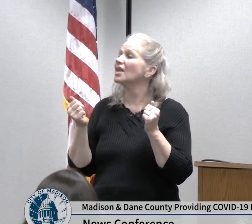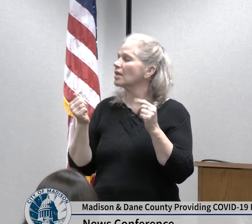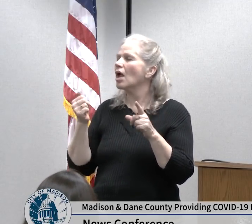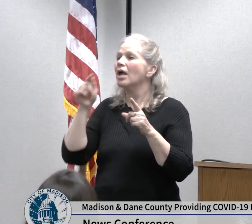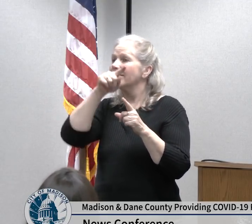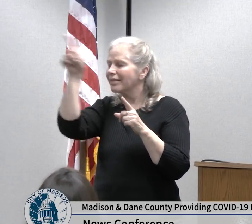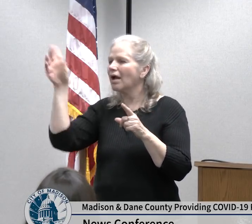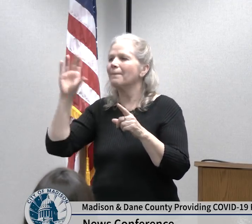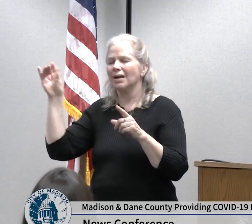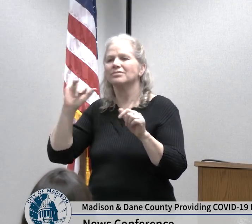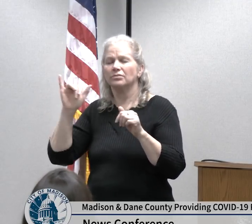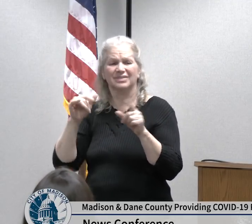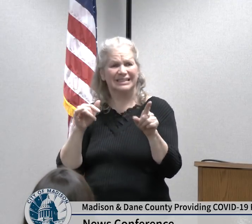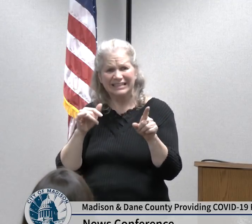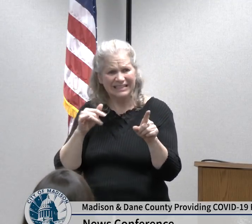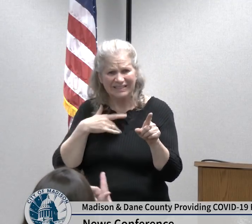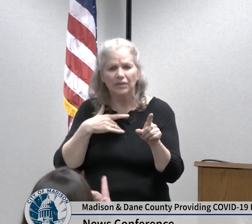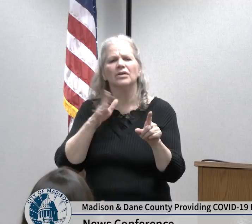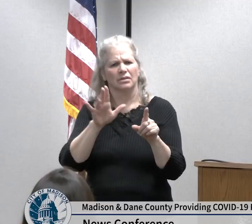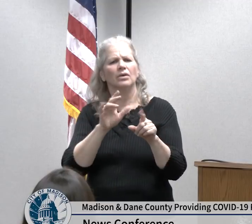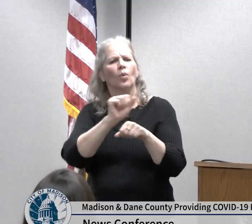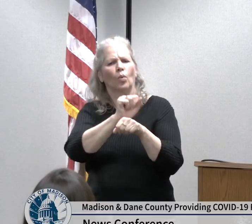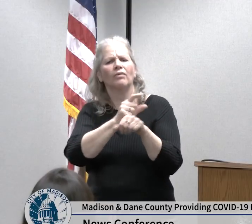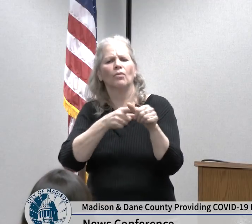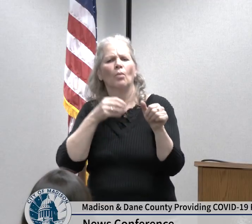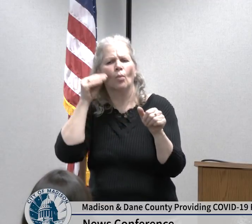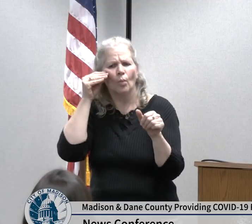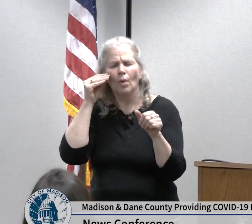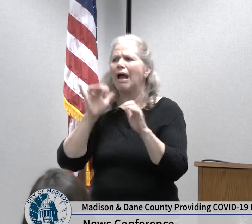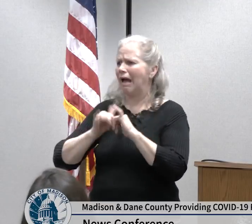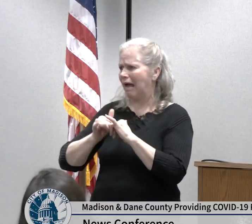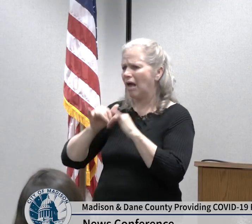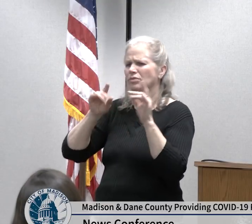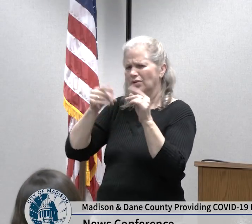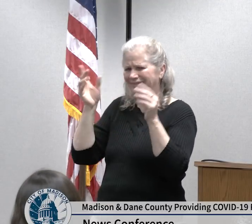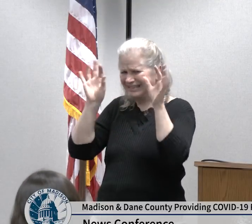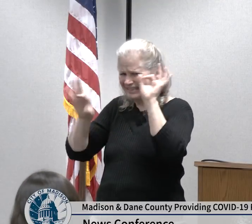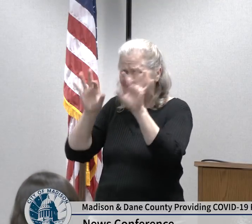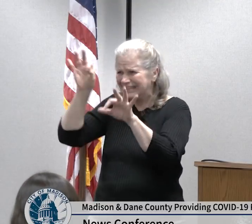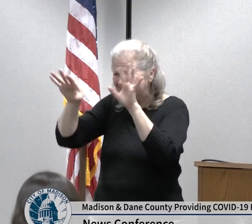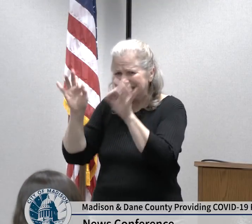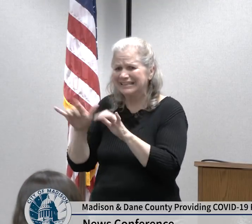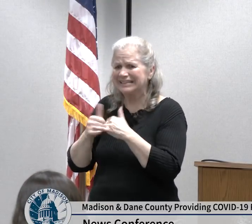families should prepare for possible school closings and should make a plan